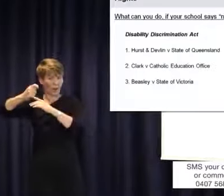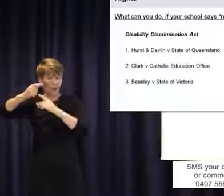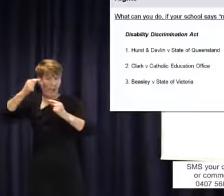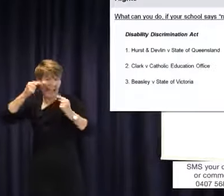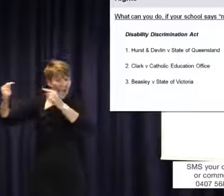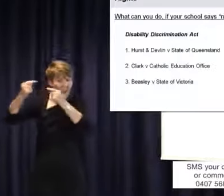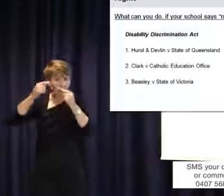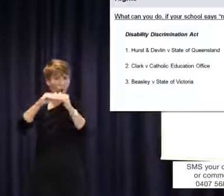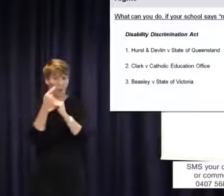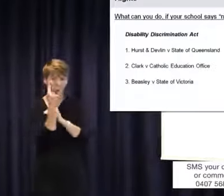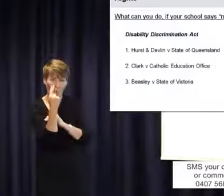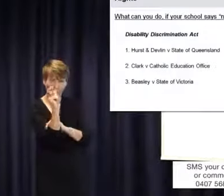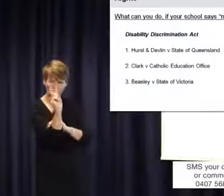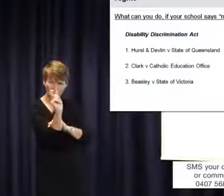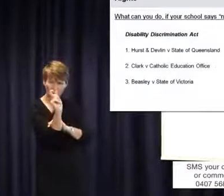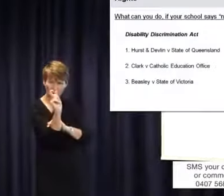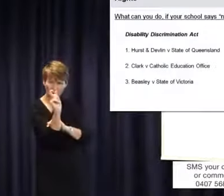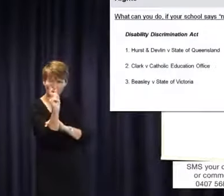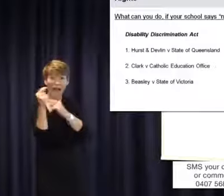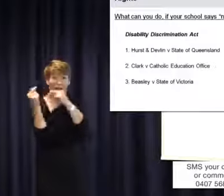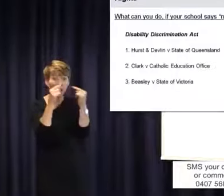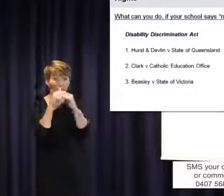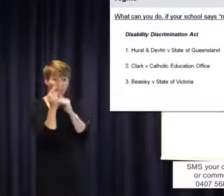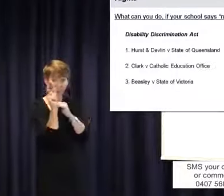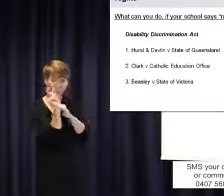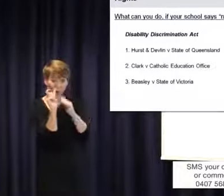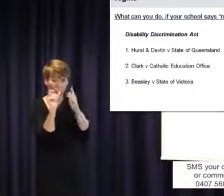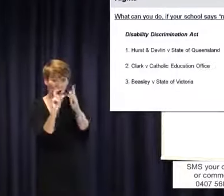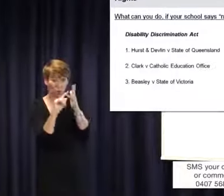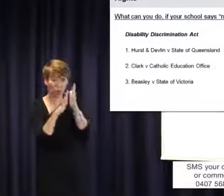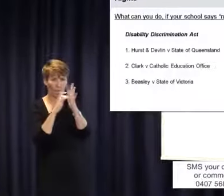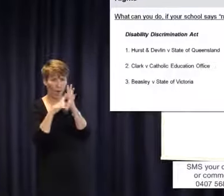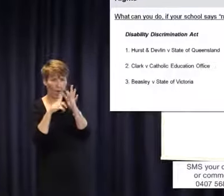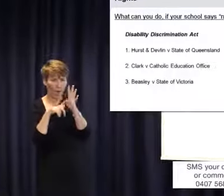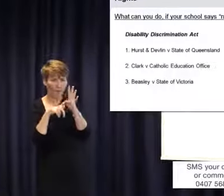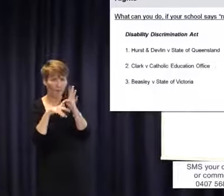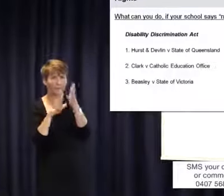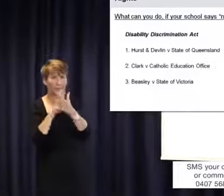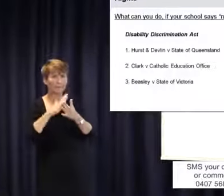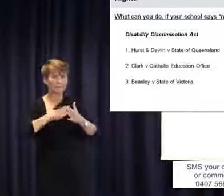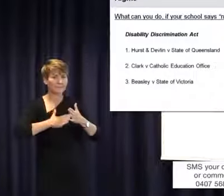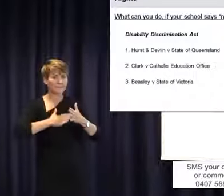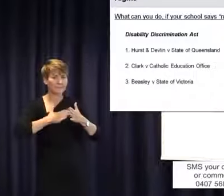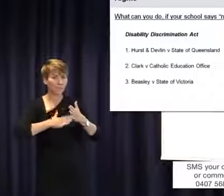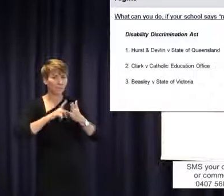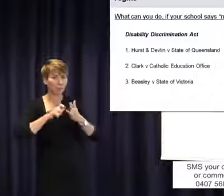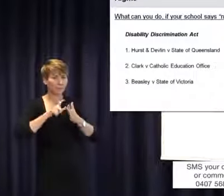mean that she could just cope. So it wasn't enough, the judges said, that Tiahna could